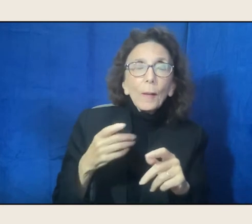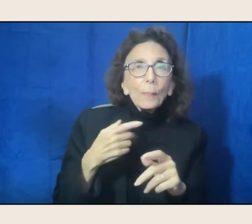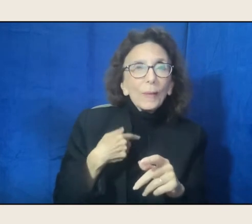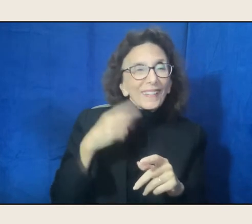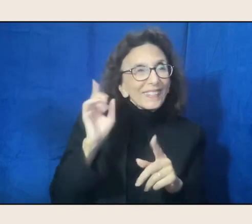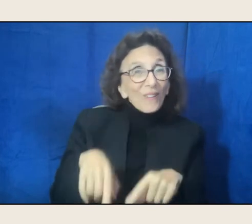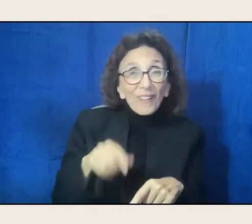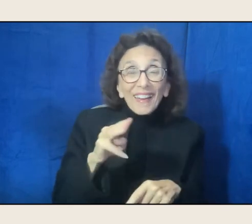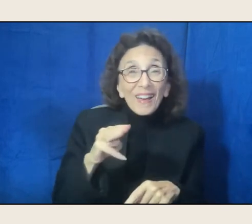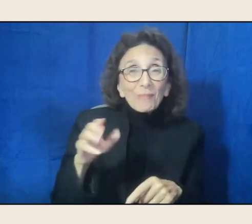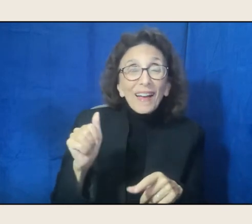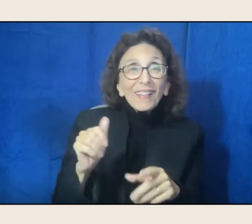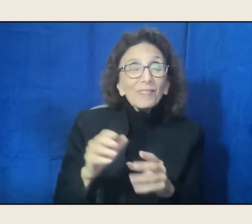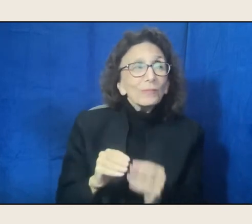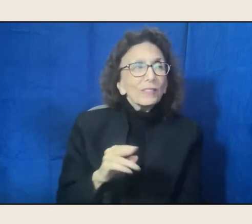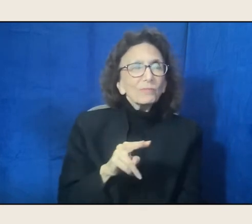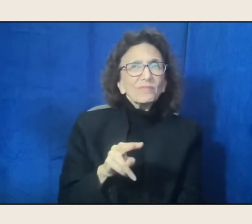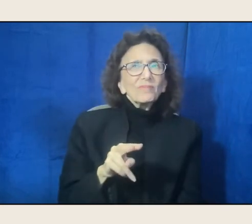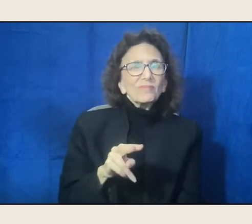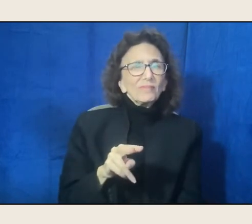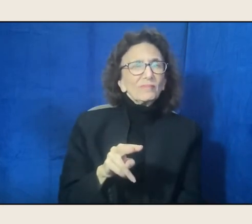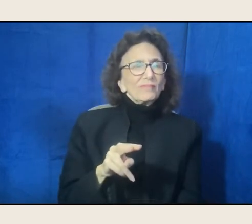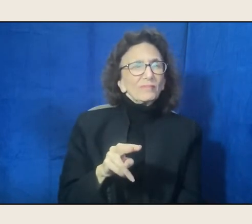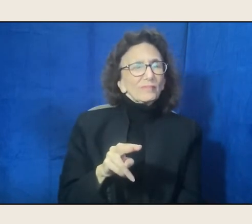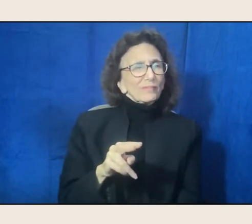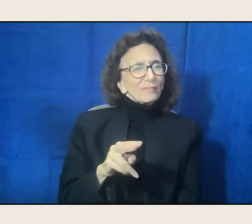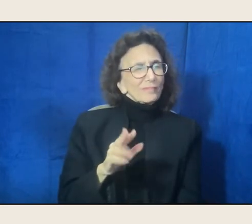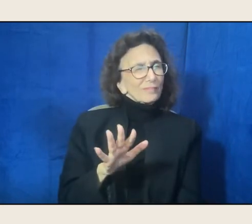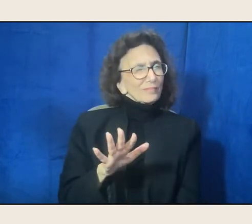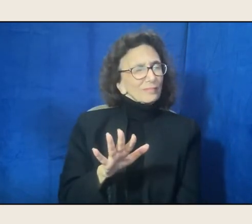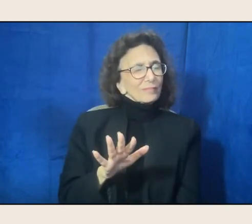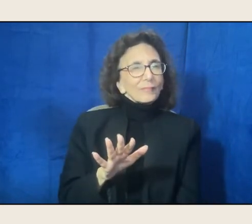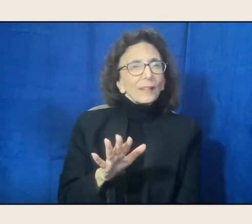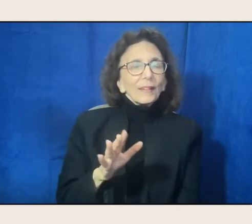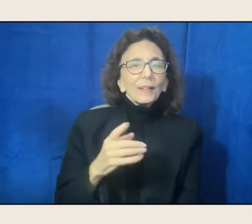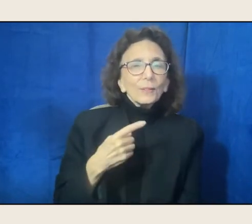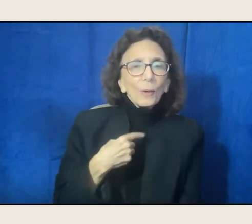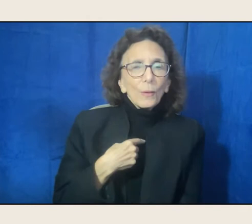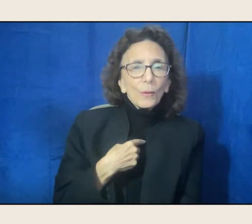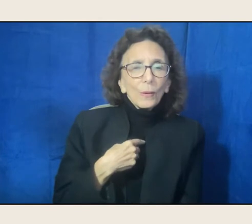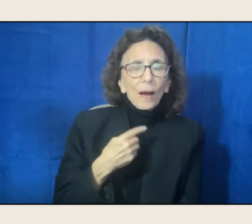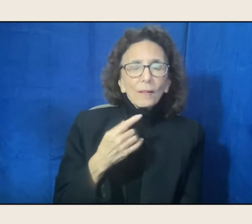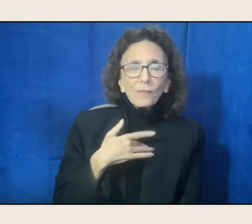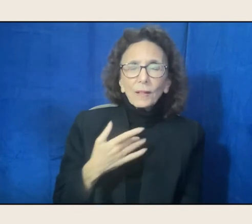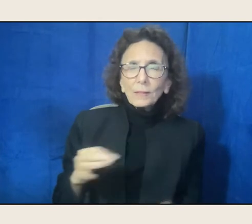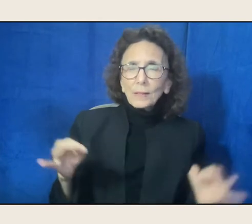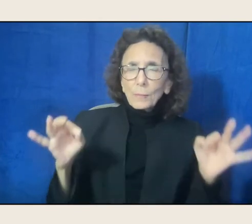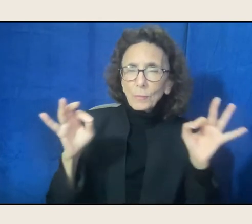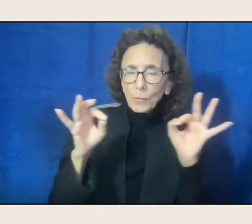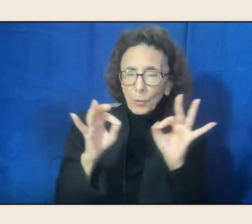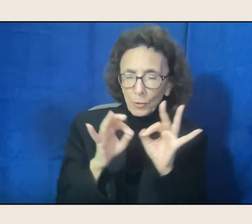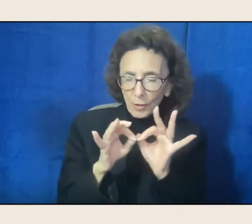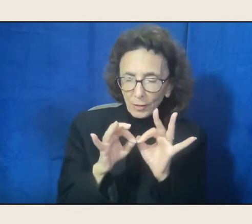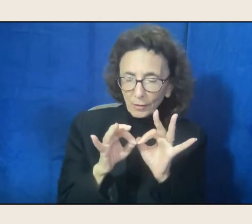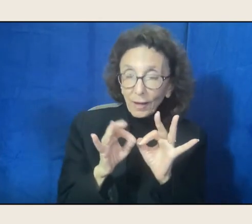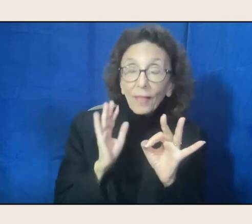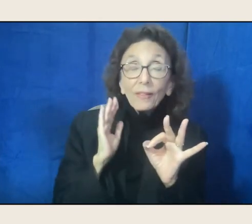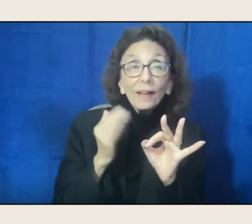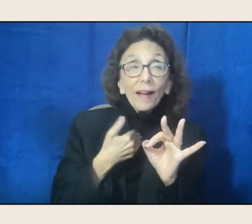and so it was, that was real important to me, that our experts, our scholars,